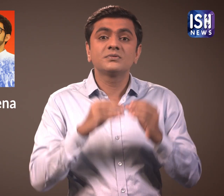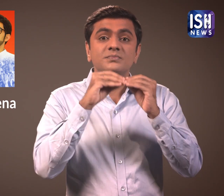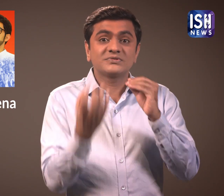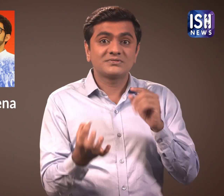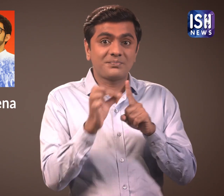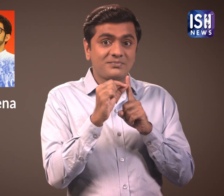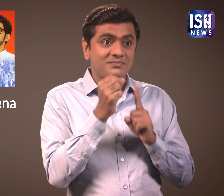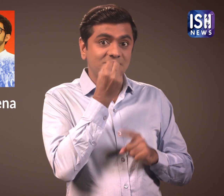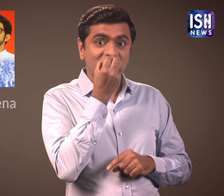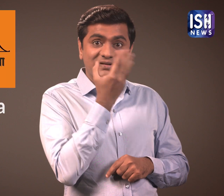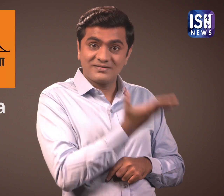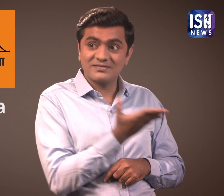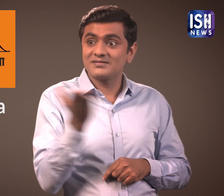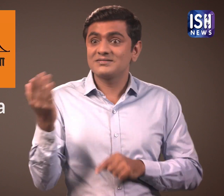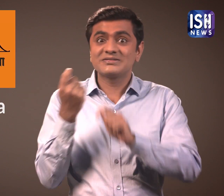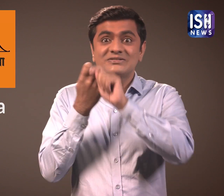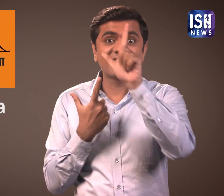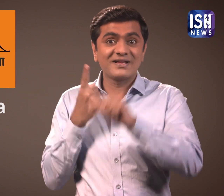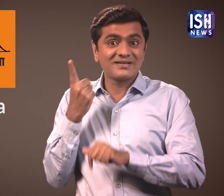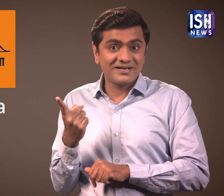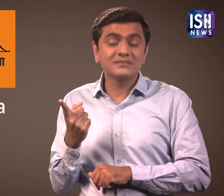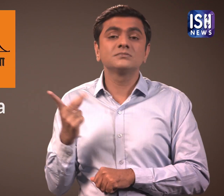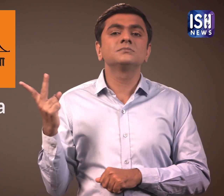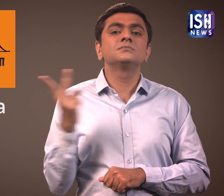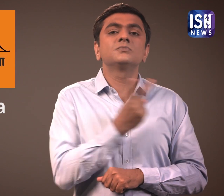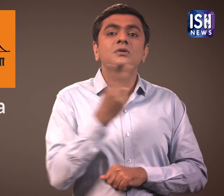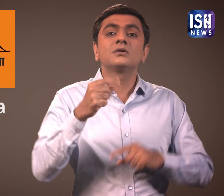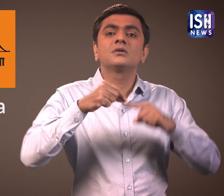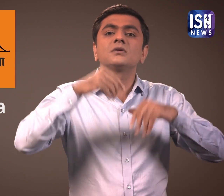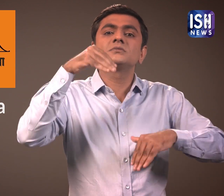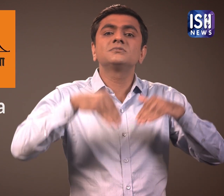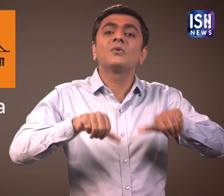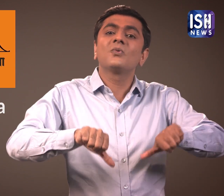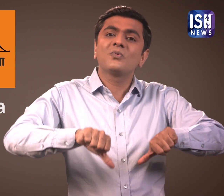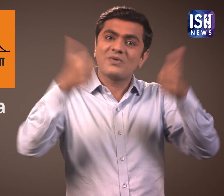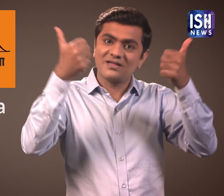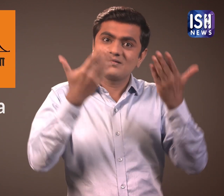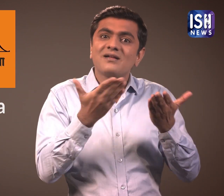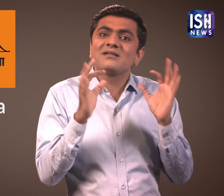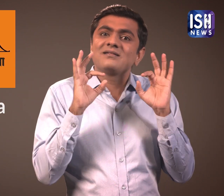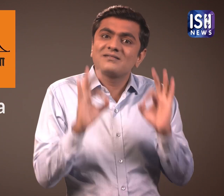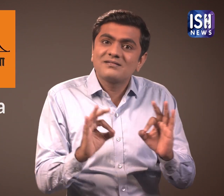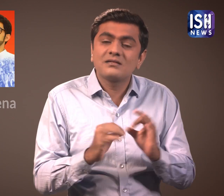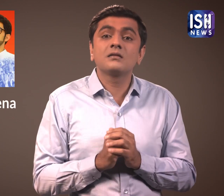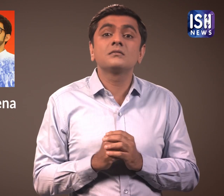BJP and the Shiv Sena won the elections.